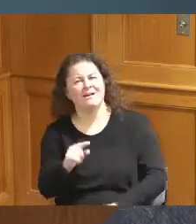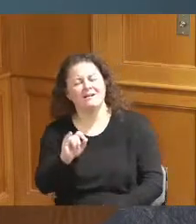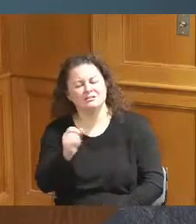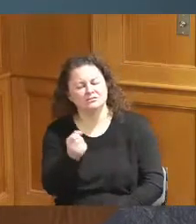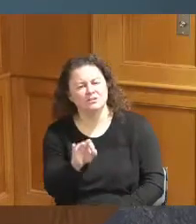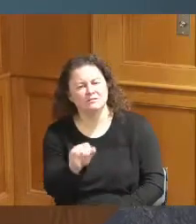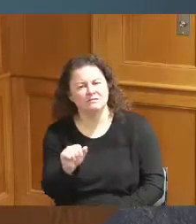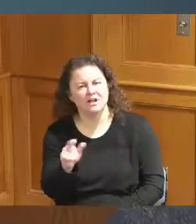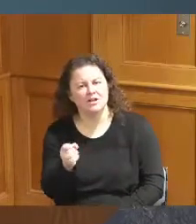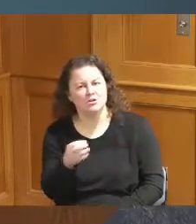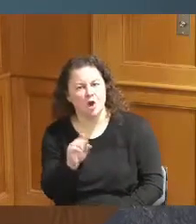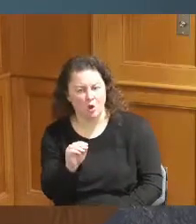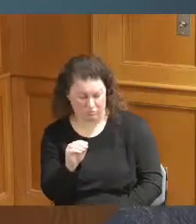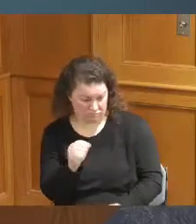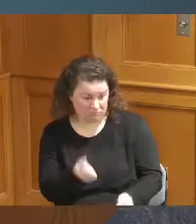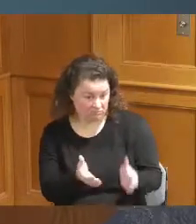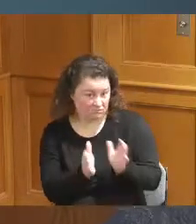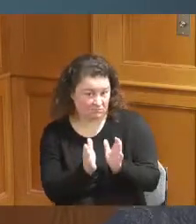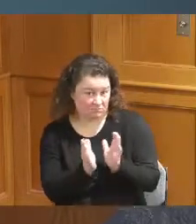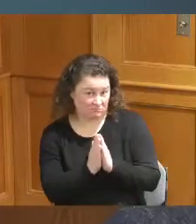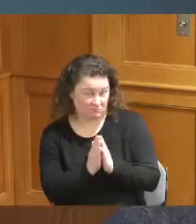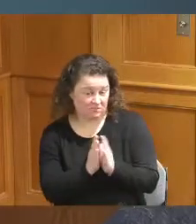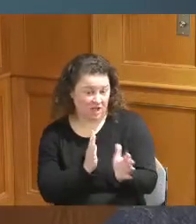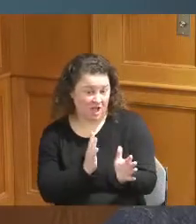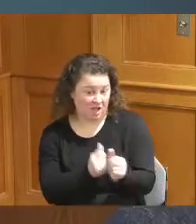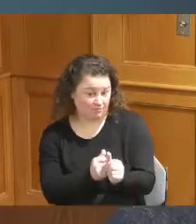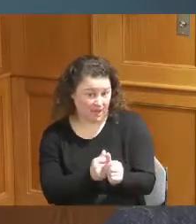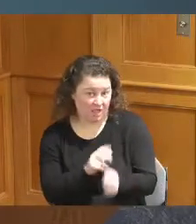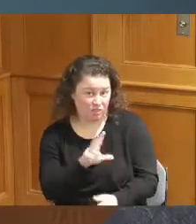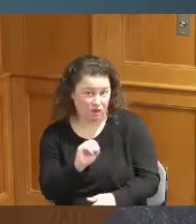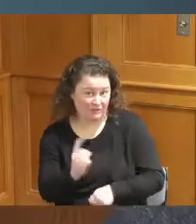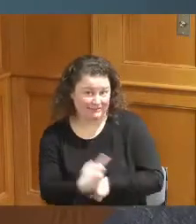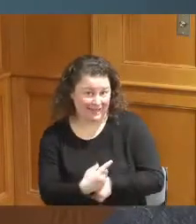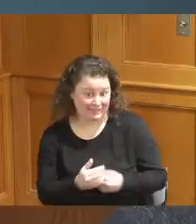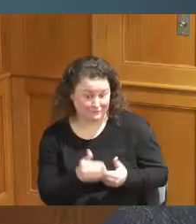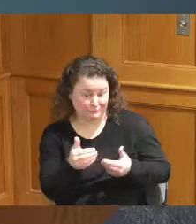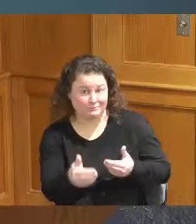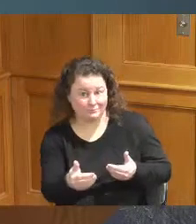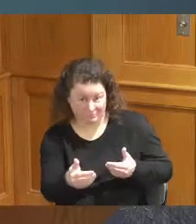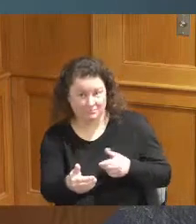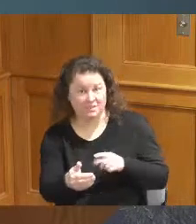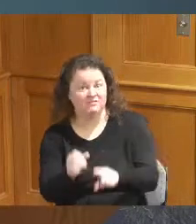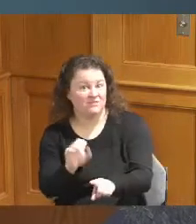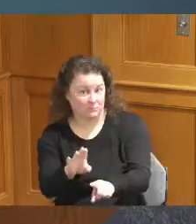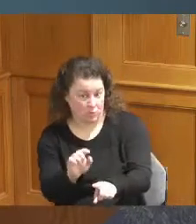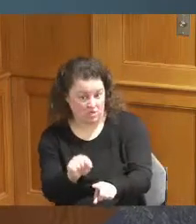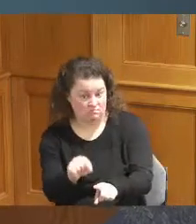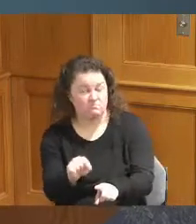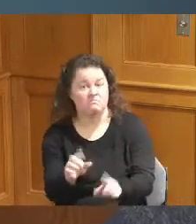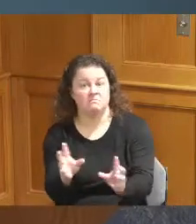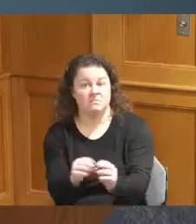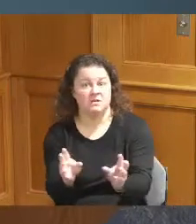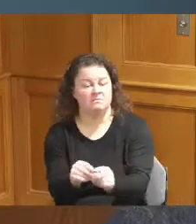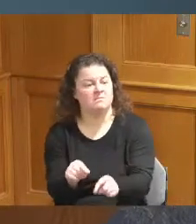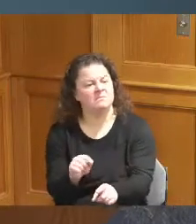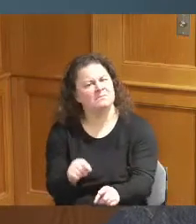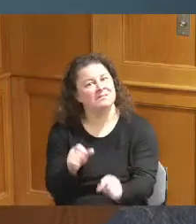update and we hope to have a money update to look at other any other ways or how we might ever to